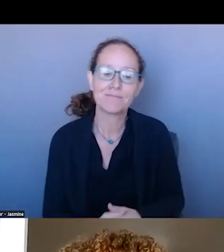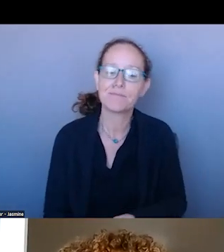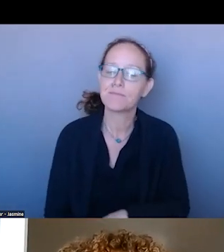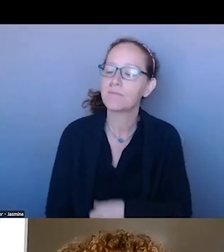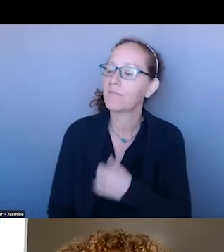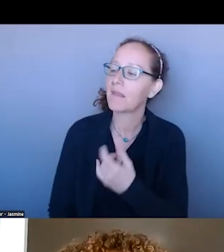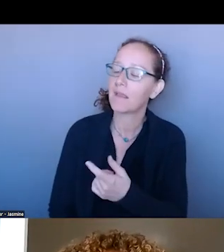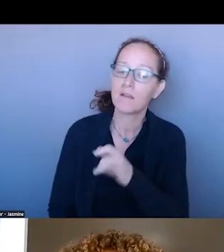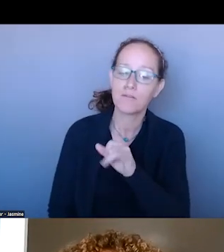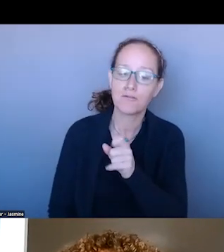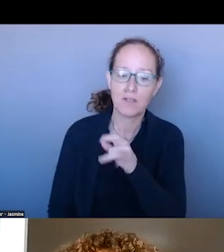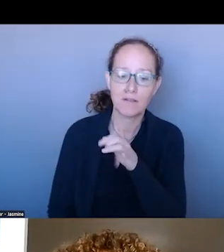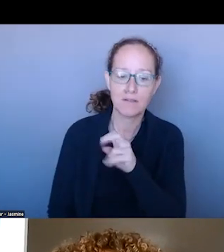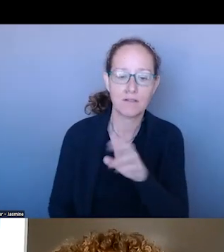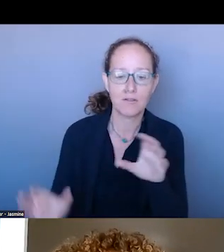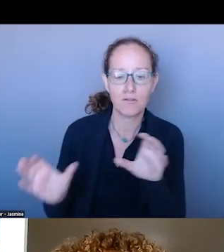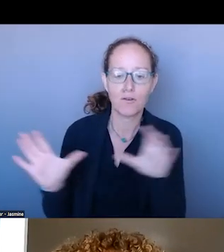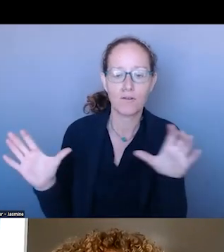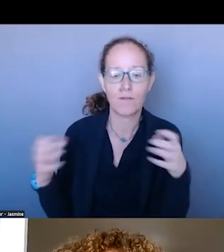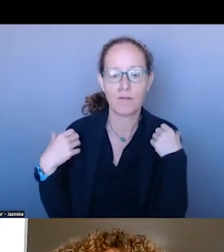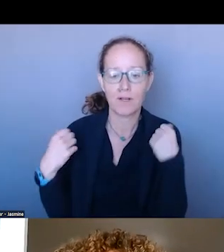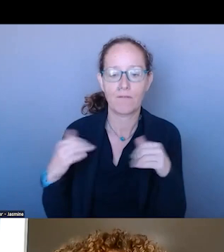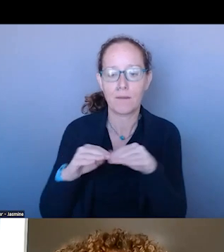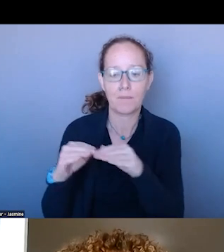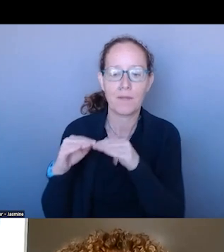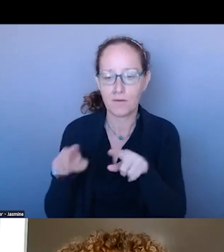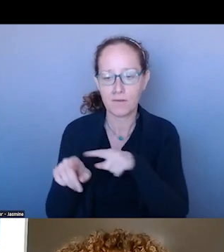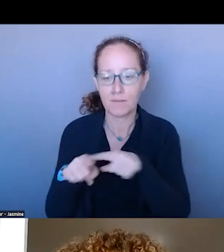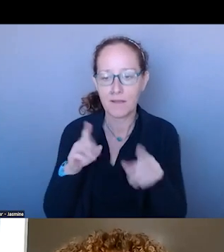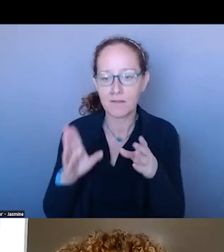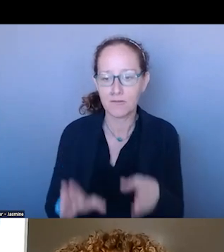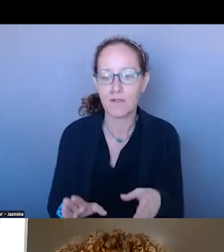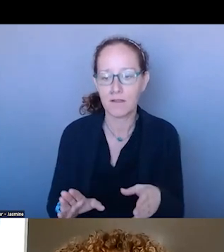RECOVERY SPECIALIST WITH NASMHPD. YOU ARE IN THE HOT SEAT.